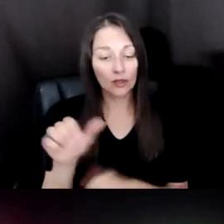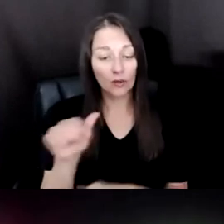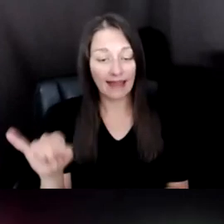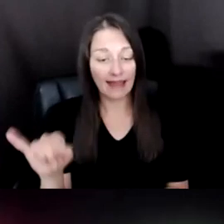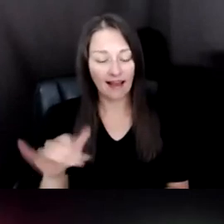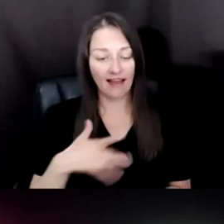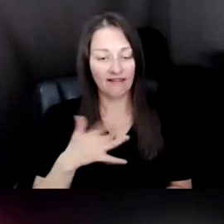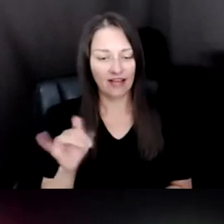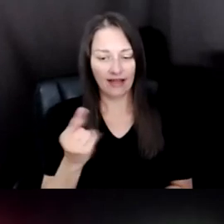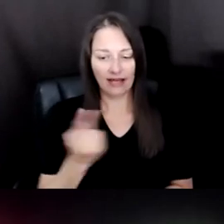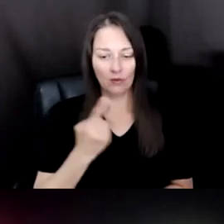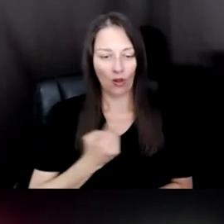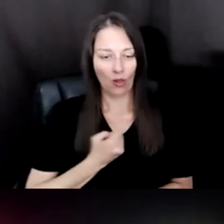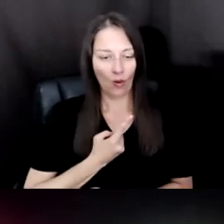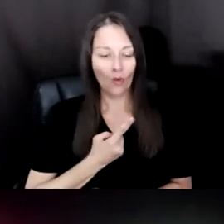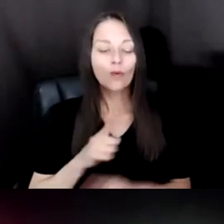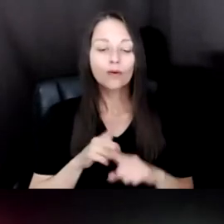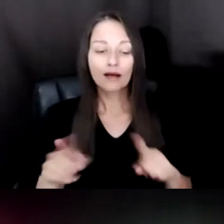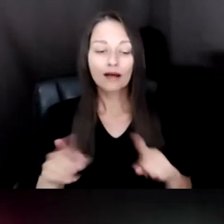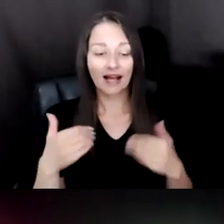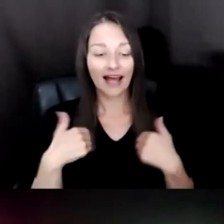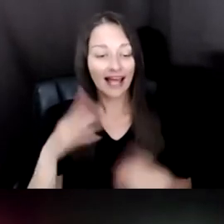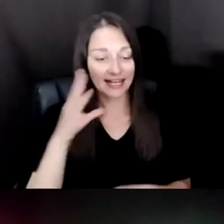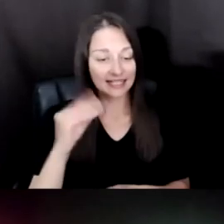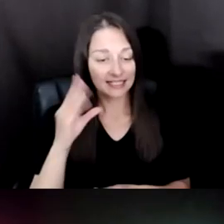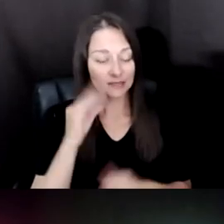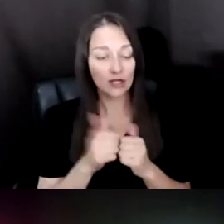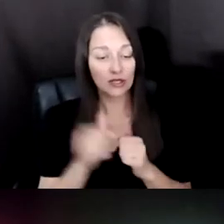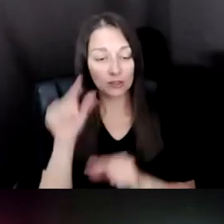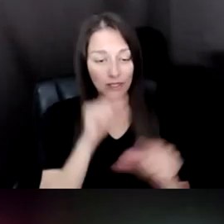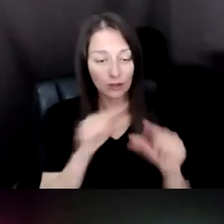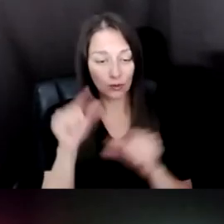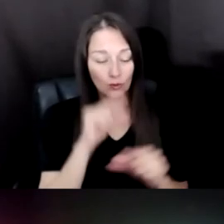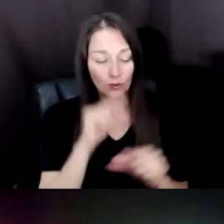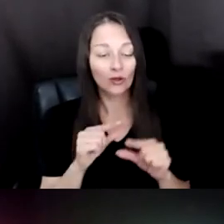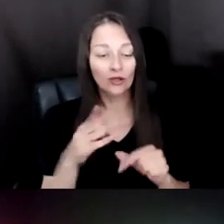BUT I HAD AN EXPERIENCE WITH GOOGLE ARTISTS AND MACHINE INTELLIGENCE SUPPORT PROGRAM WHERE ME